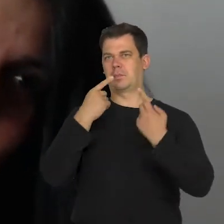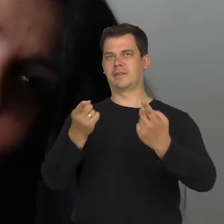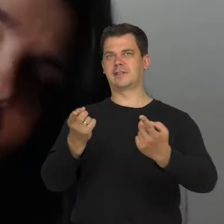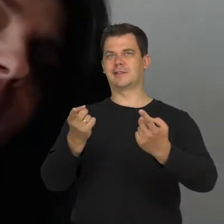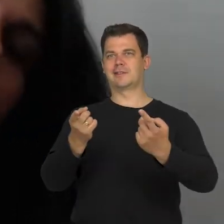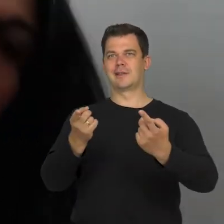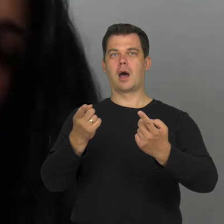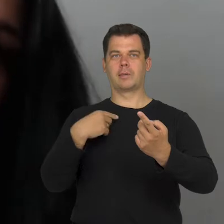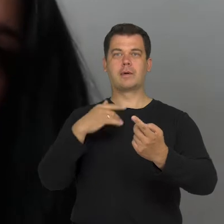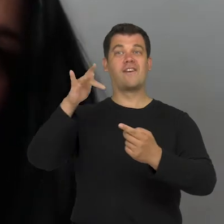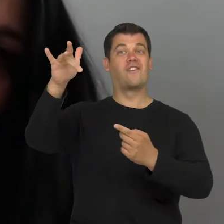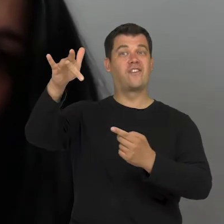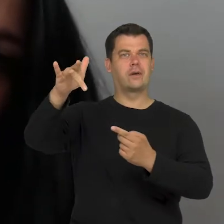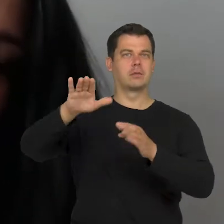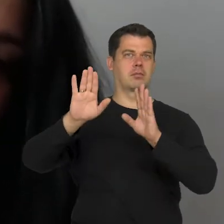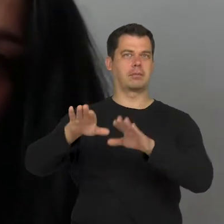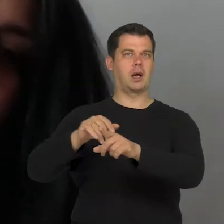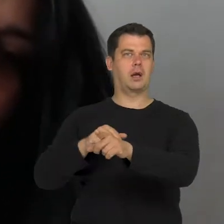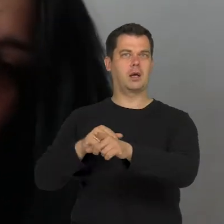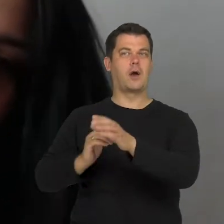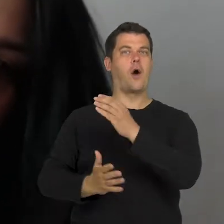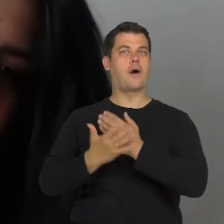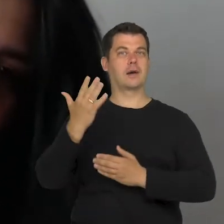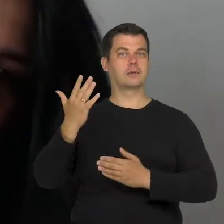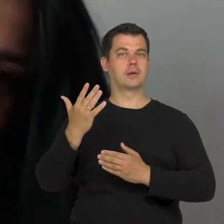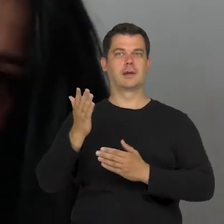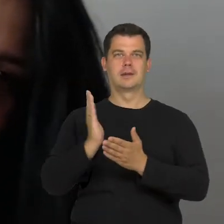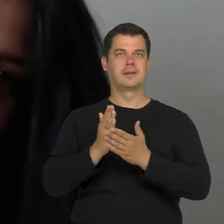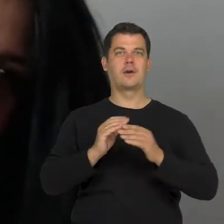and it turns out that there aren't only 7 rejected images